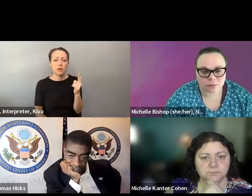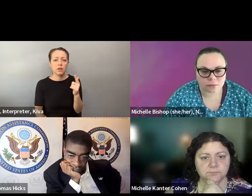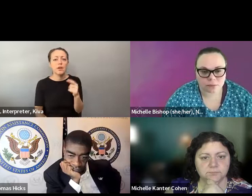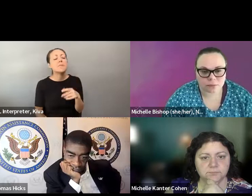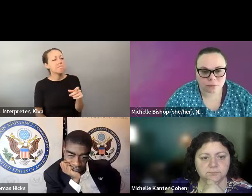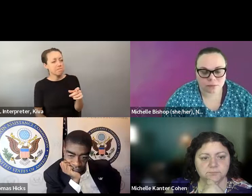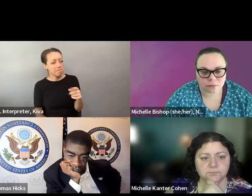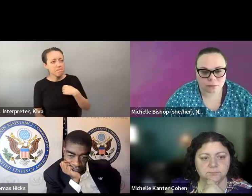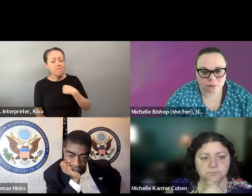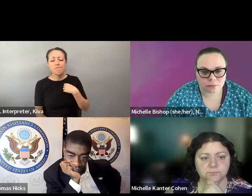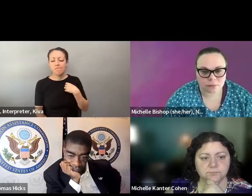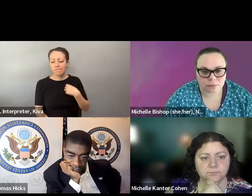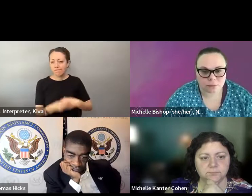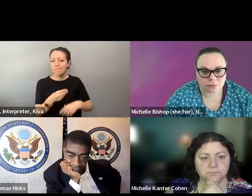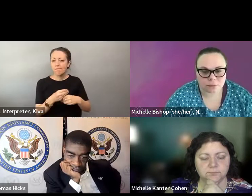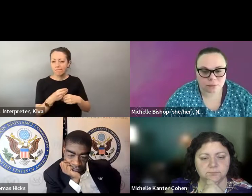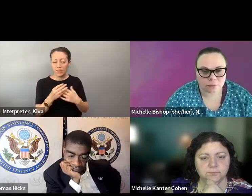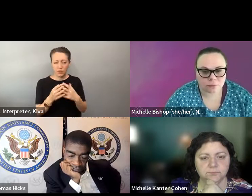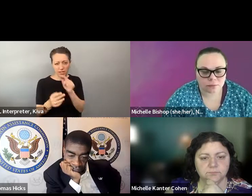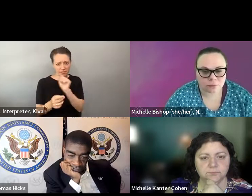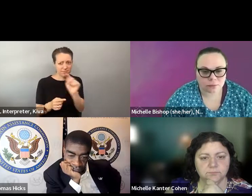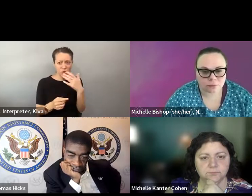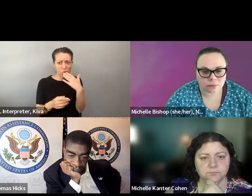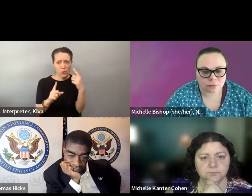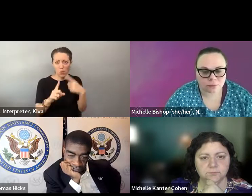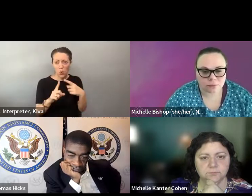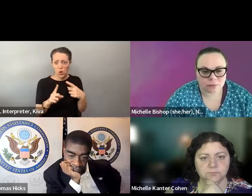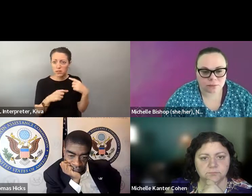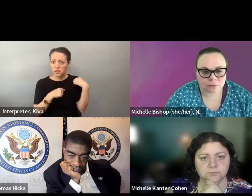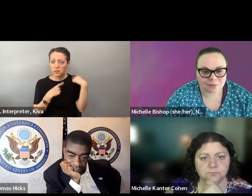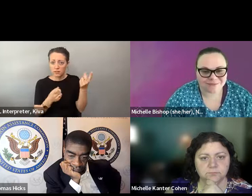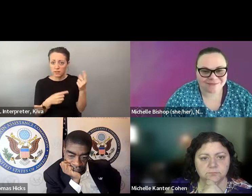state or federal law? » Doug: If I could make just a general point here, I think the comments and points